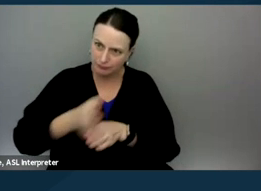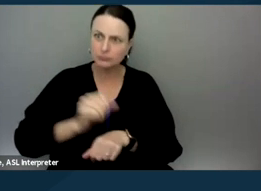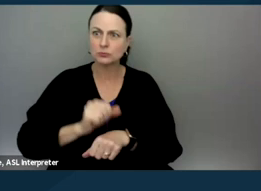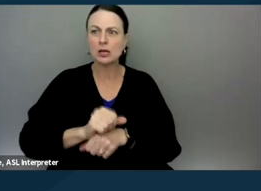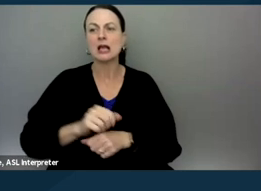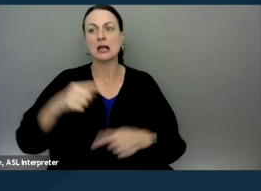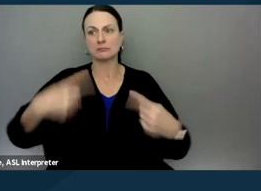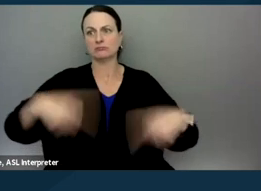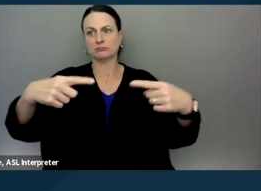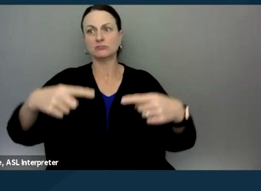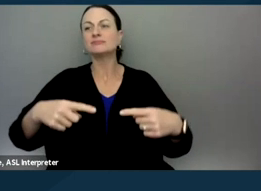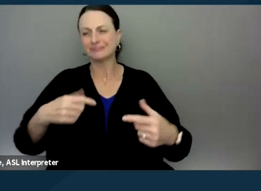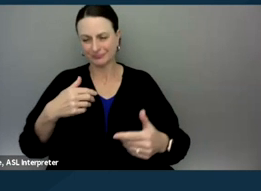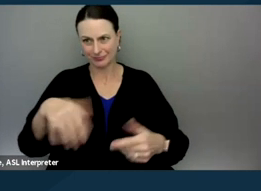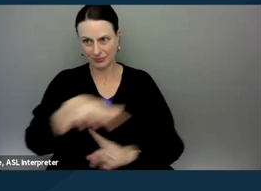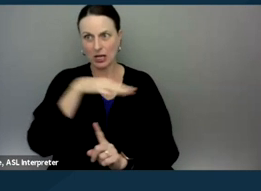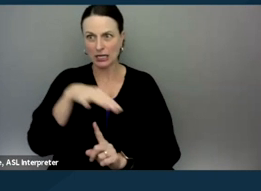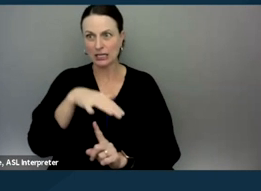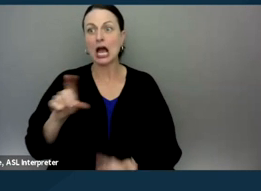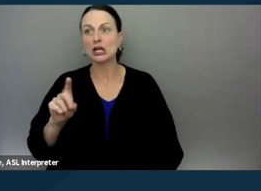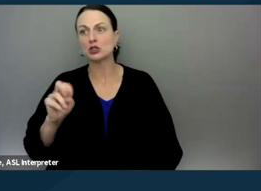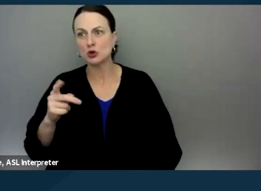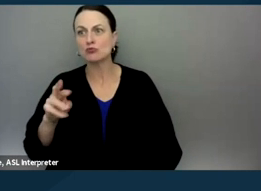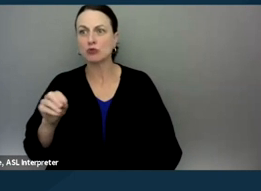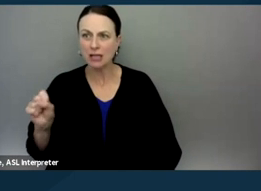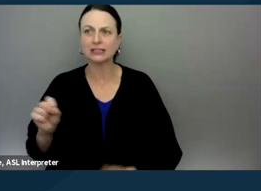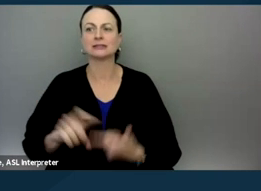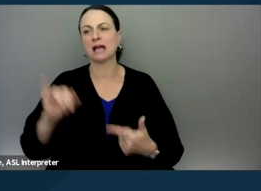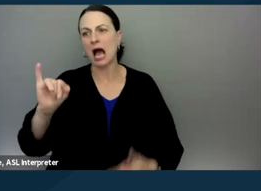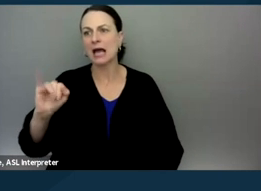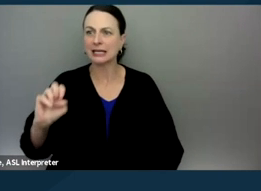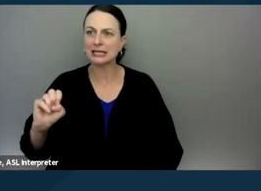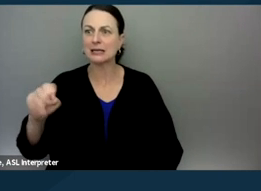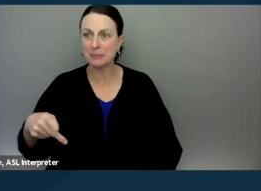like a due process hearing or an IEP meeting. But before she does,